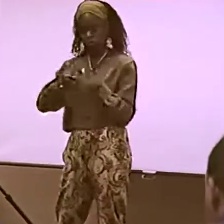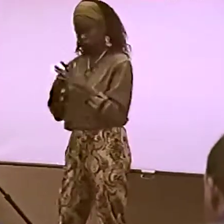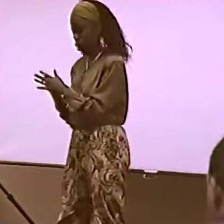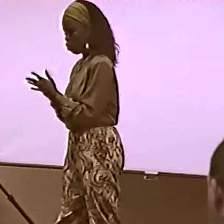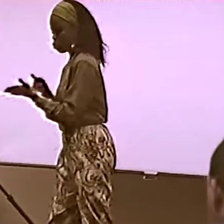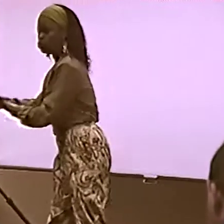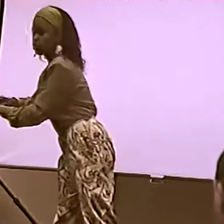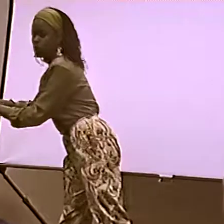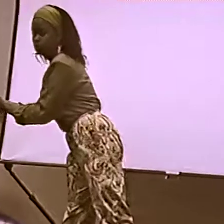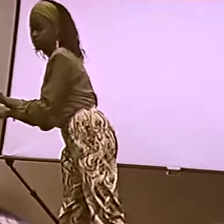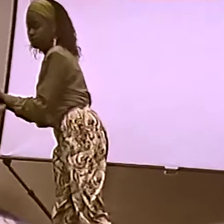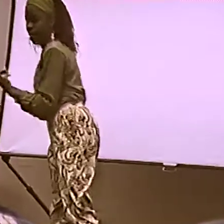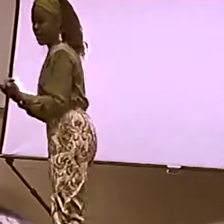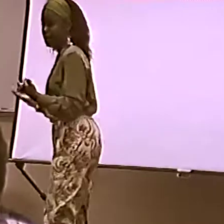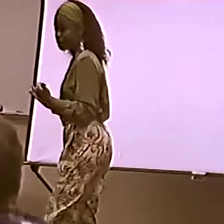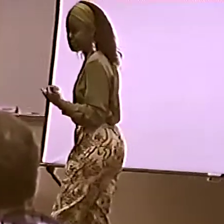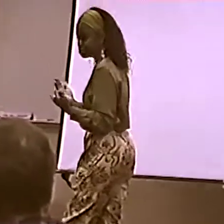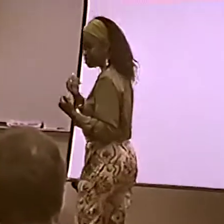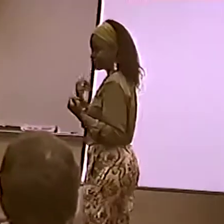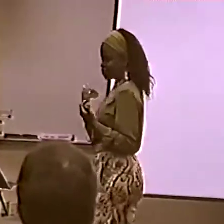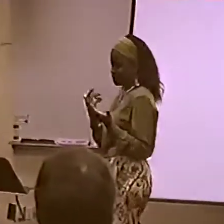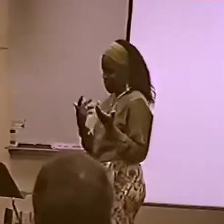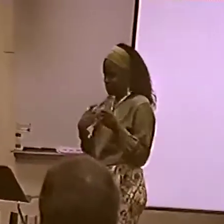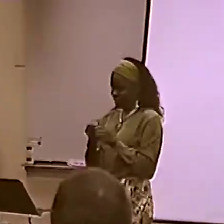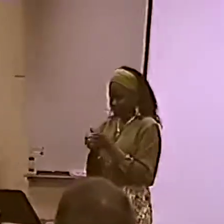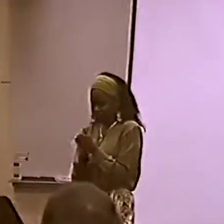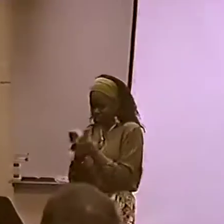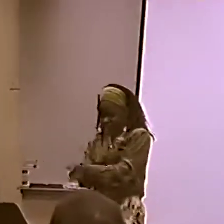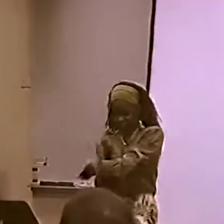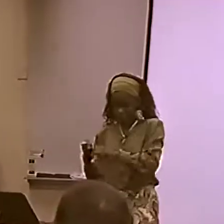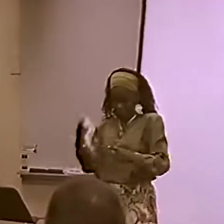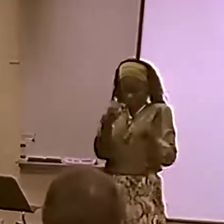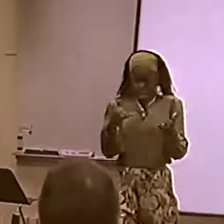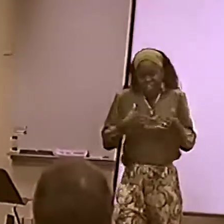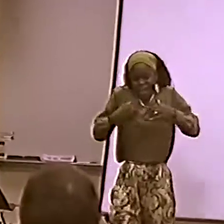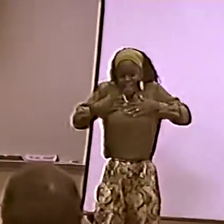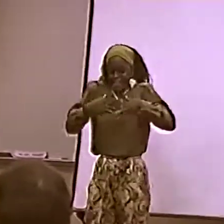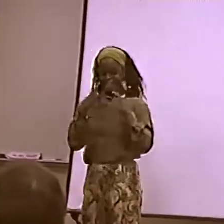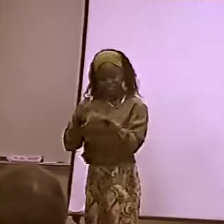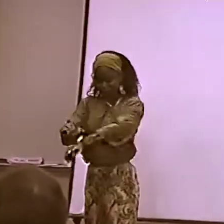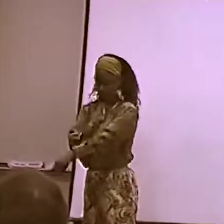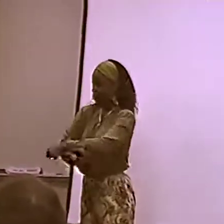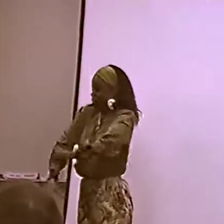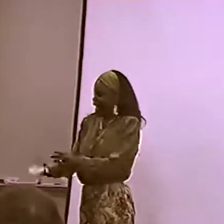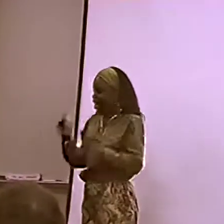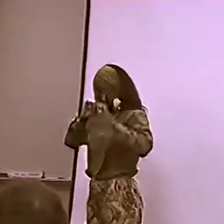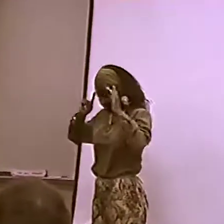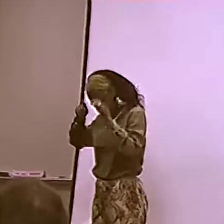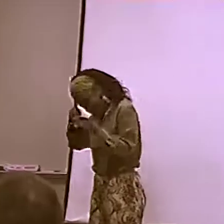BUT THIS WORKSHOP IS GONNA OPEN UP AND LET THE DIALOGUE CONTINUE. I WANNA GET FEEDBACK. I GOT FEEDBACK FROM YOU,